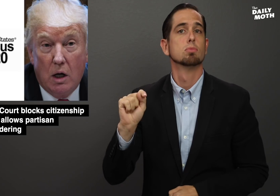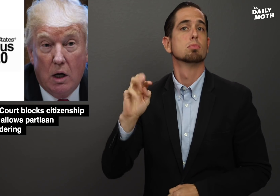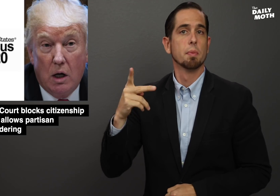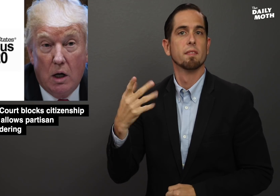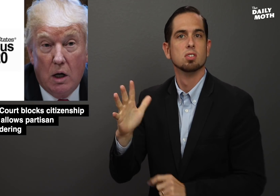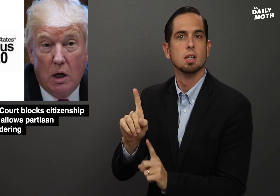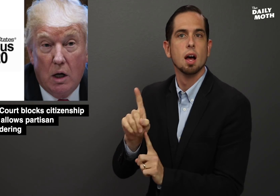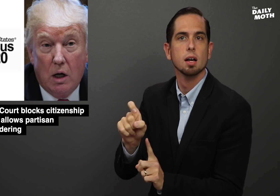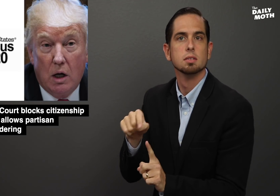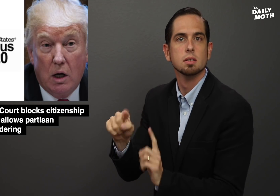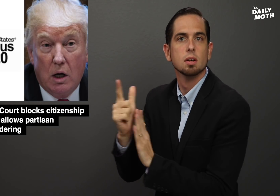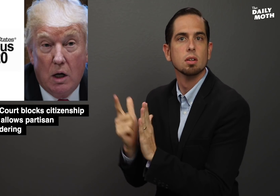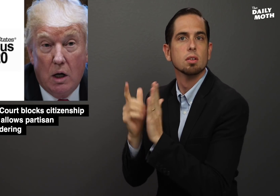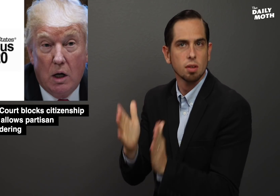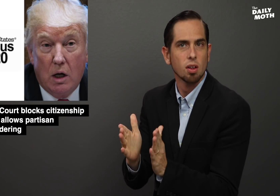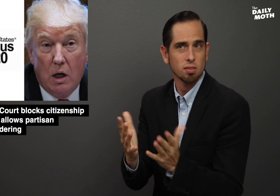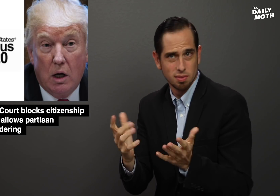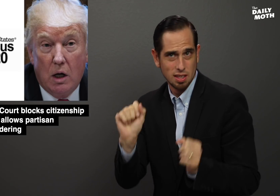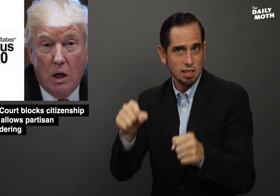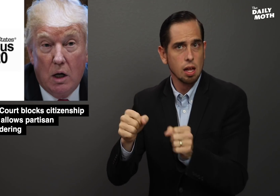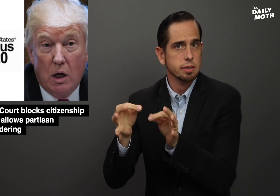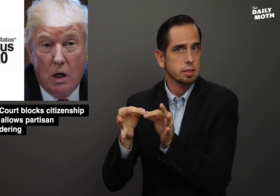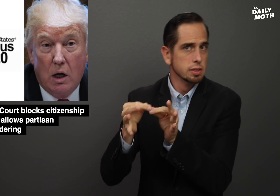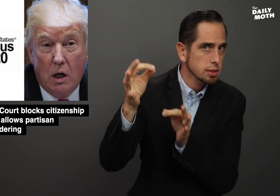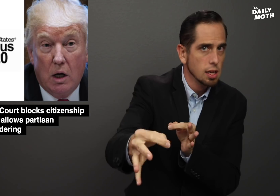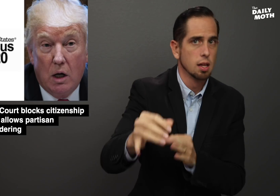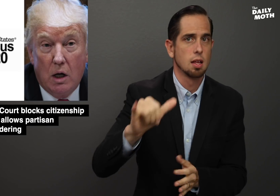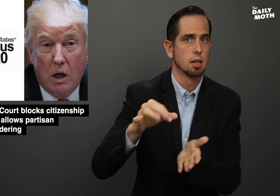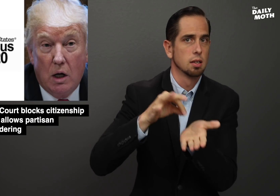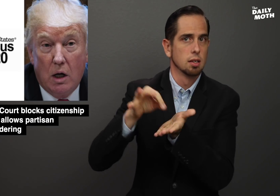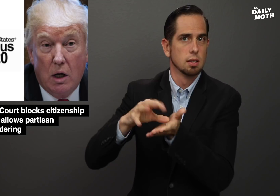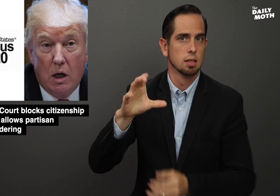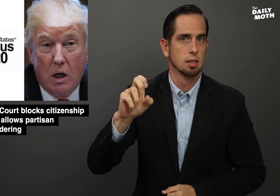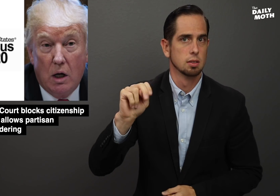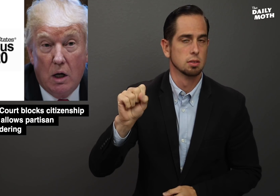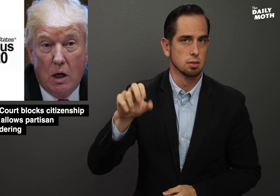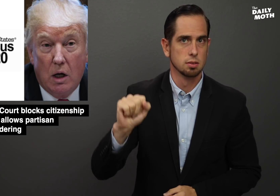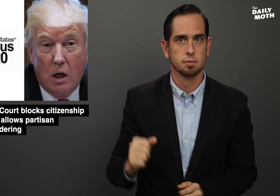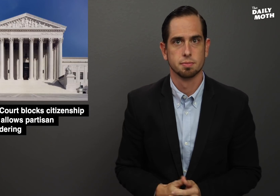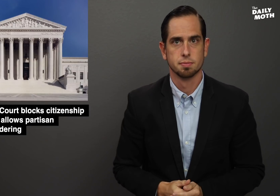have asked lawyers if they can delay the Census.